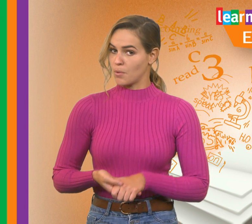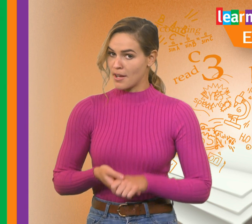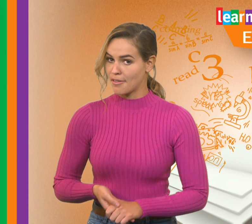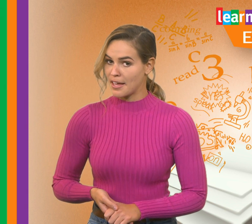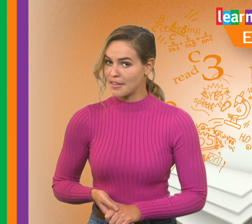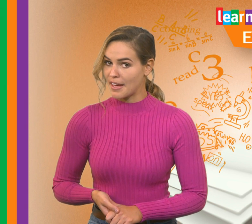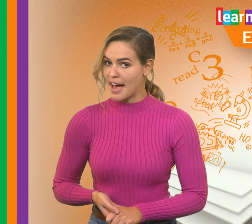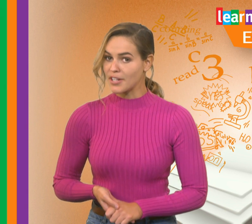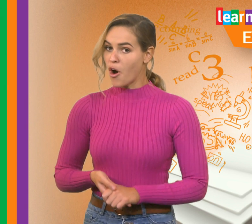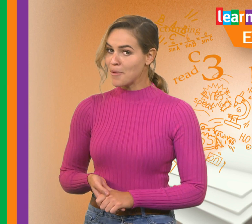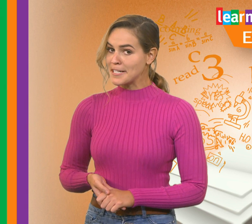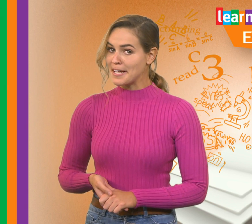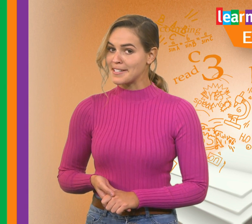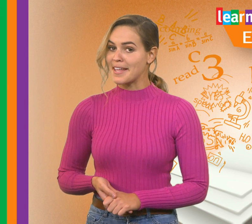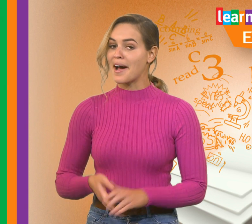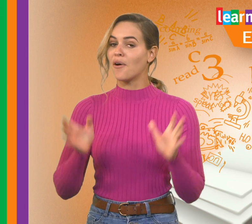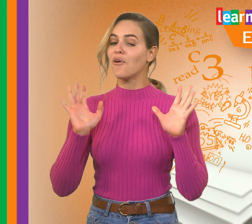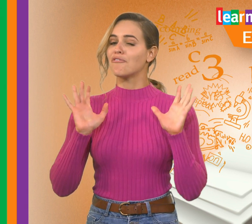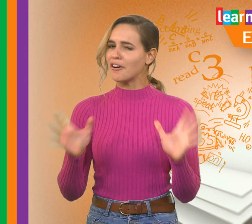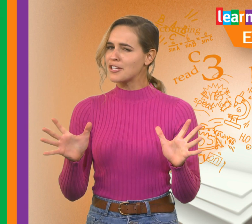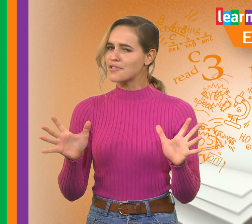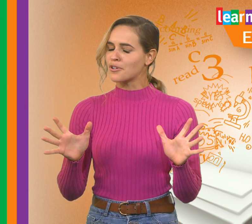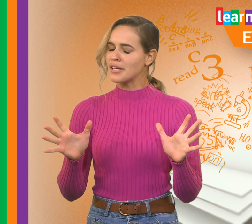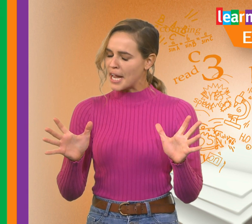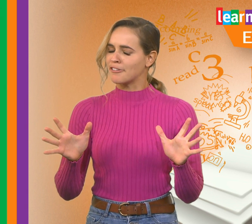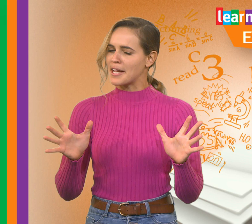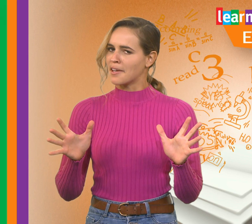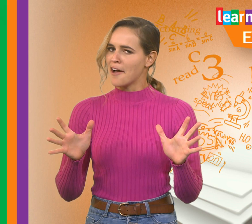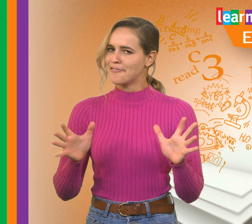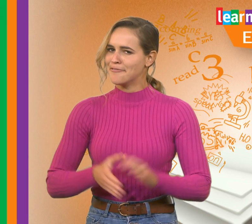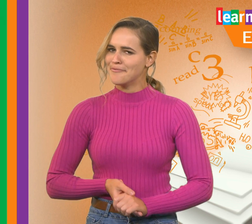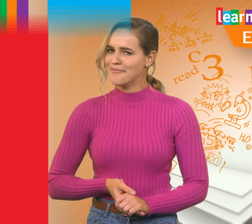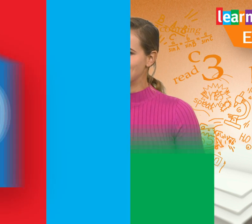The one thing that they have in common is, they are all very useful in everyday life.